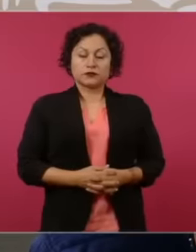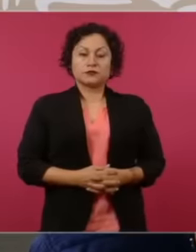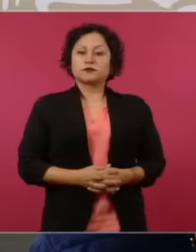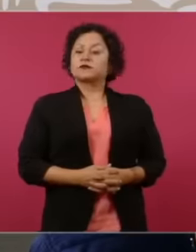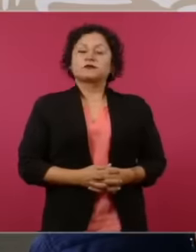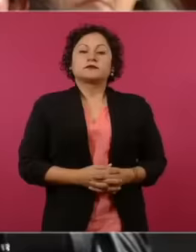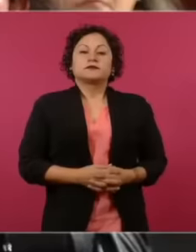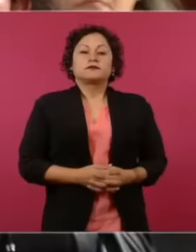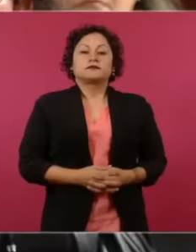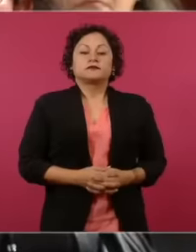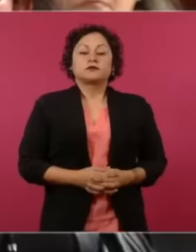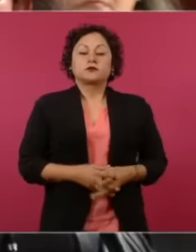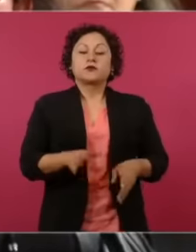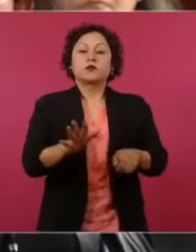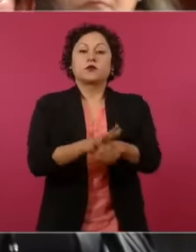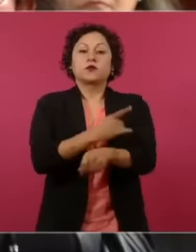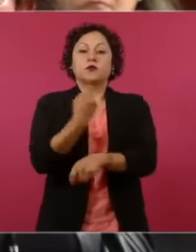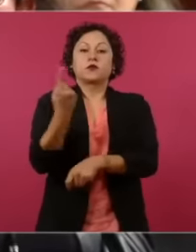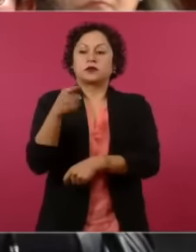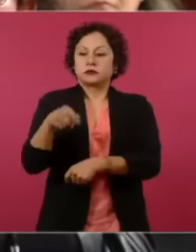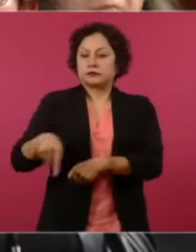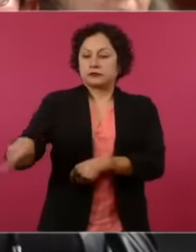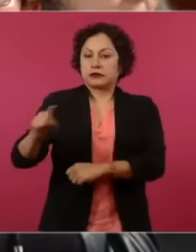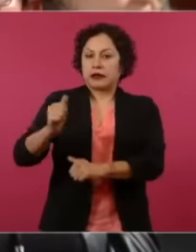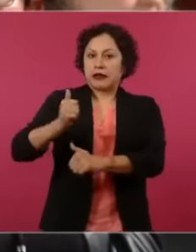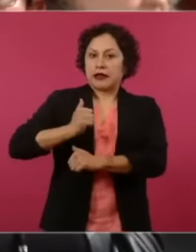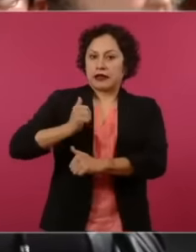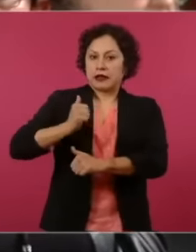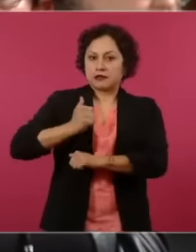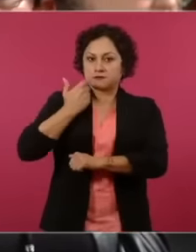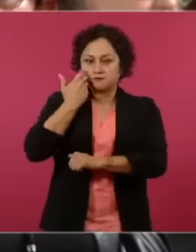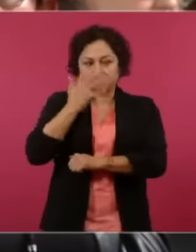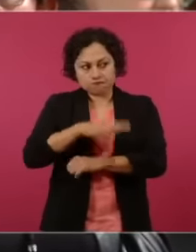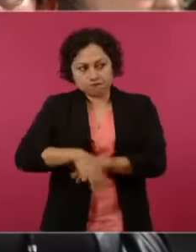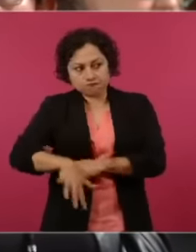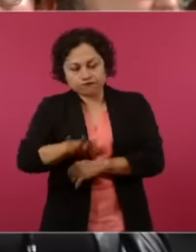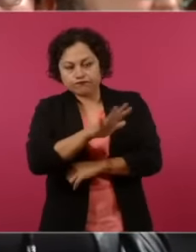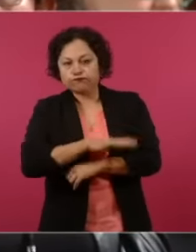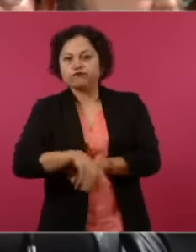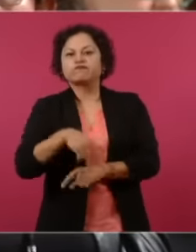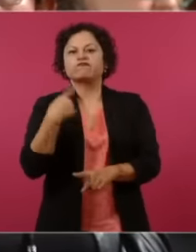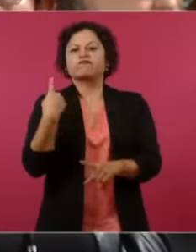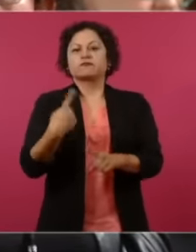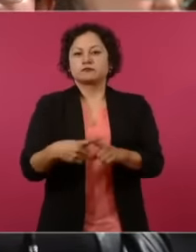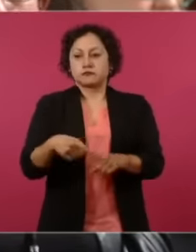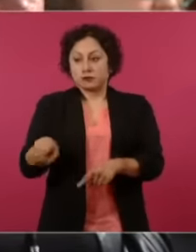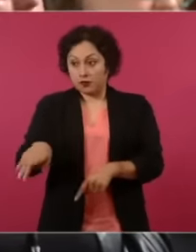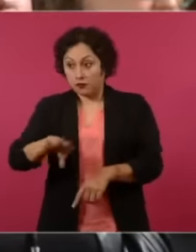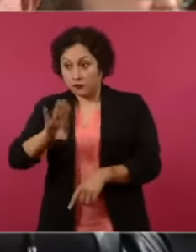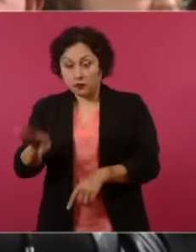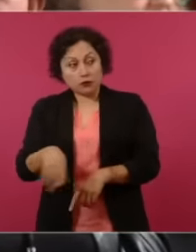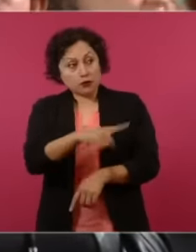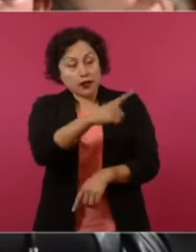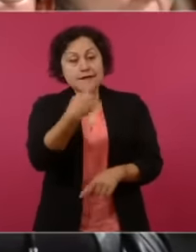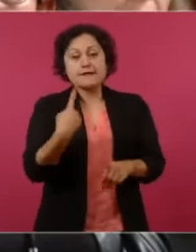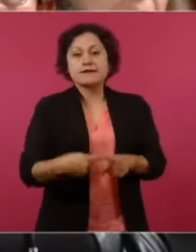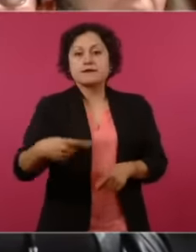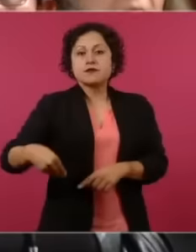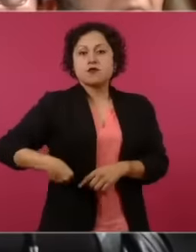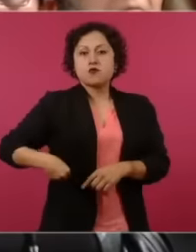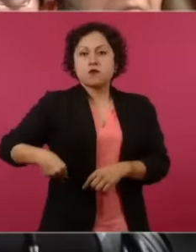to find someone to pay for the death of their staff member that they have there